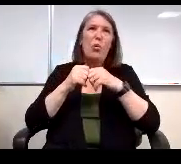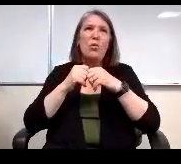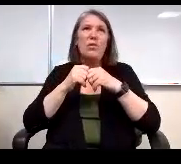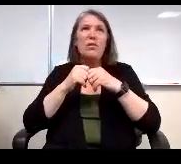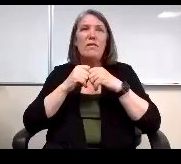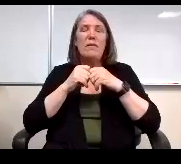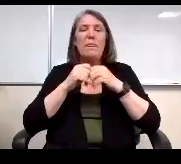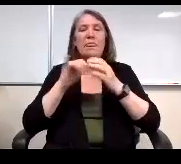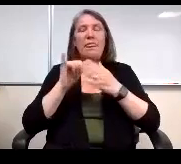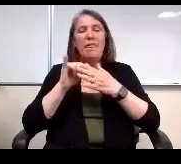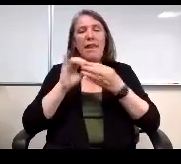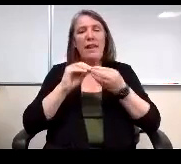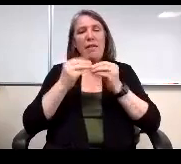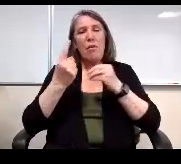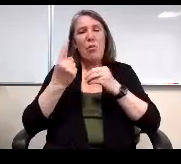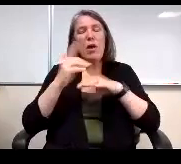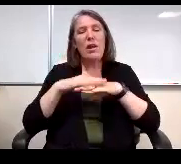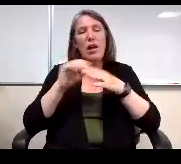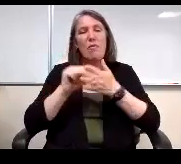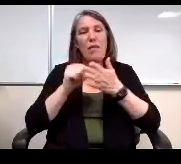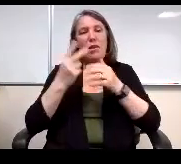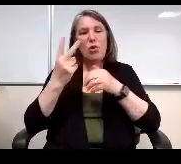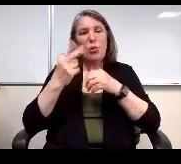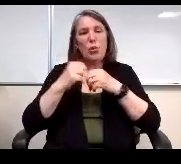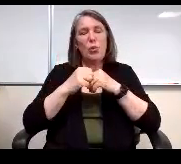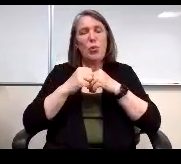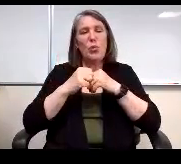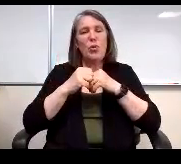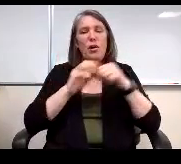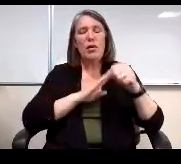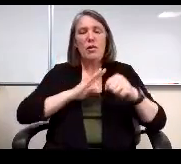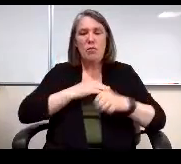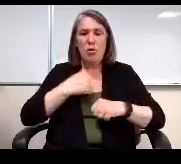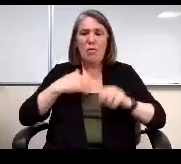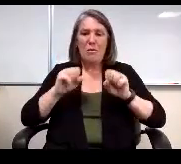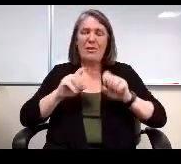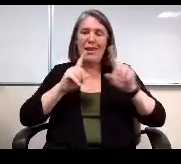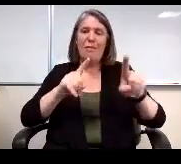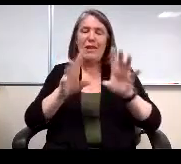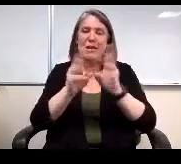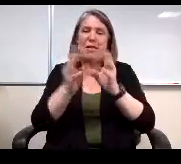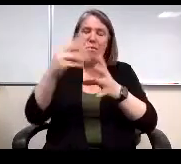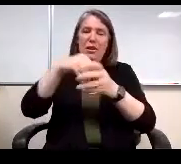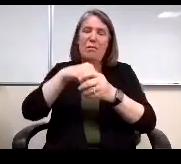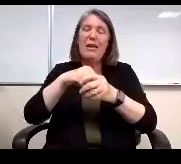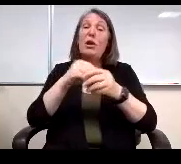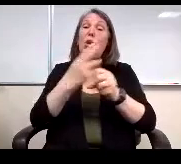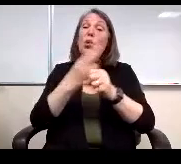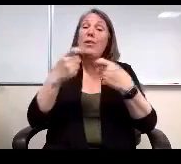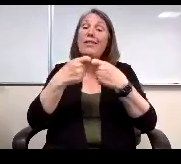At number one on Page 2, board members may attend and participate by electronic means and regular special meetings